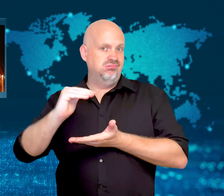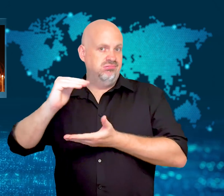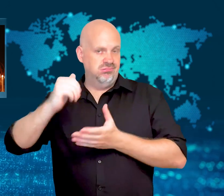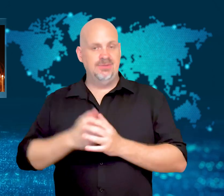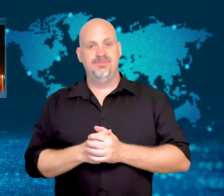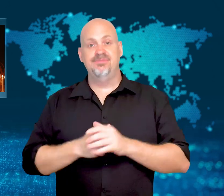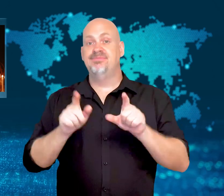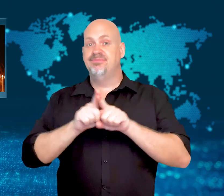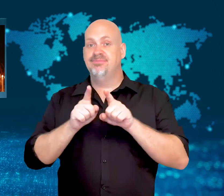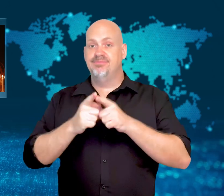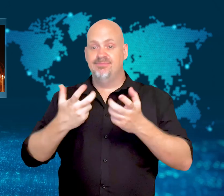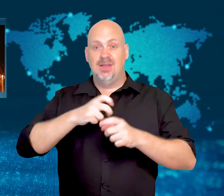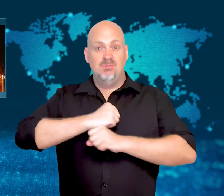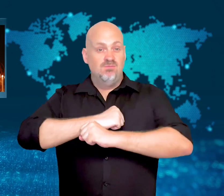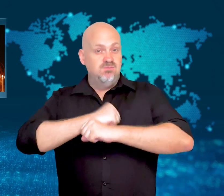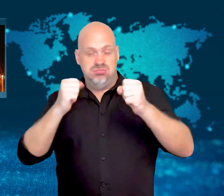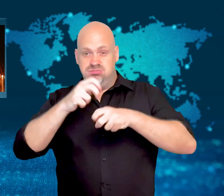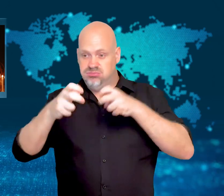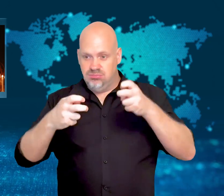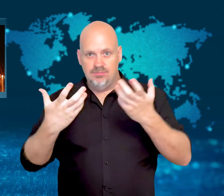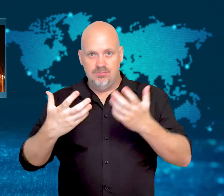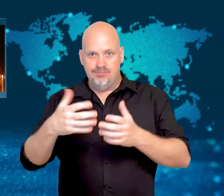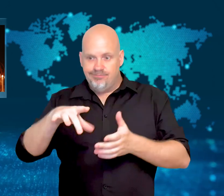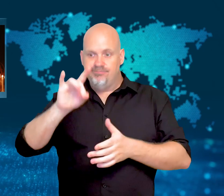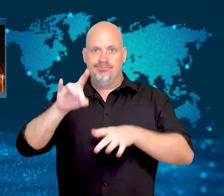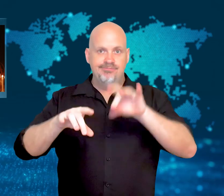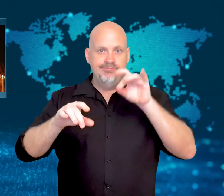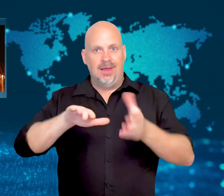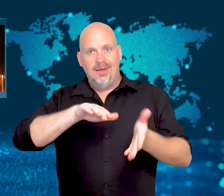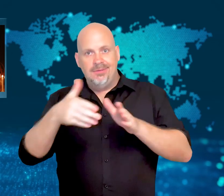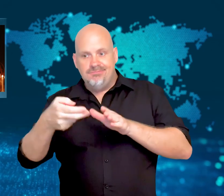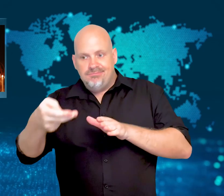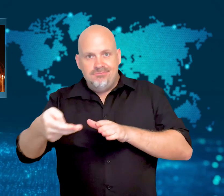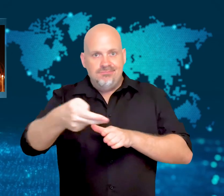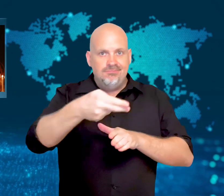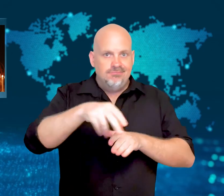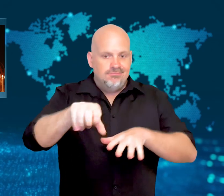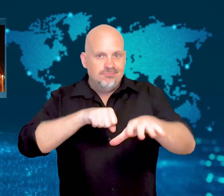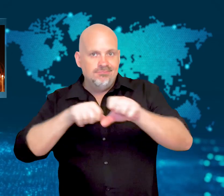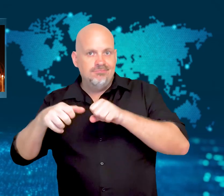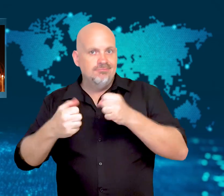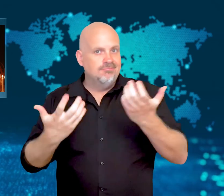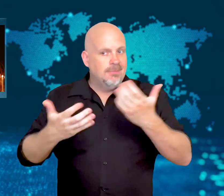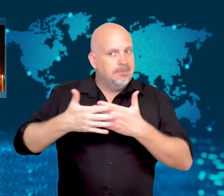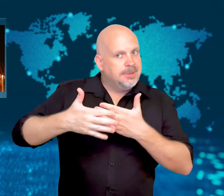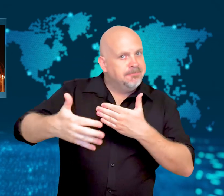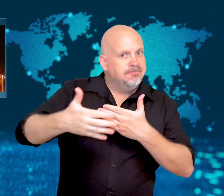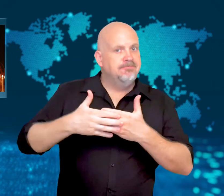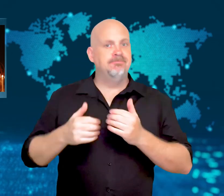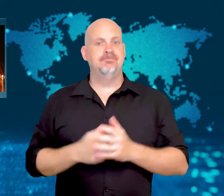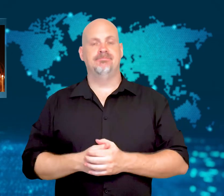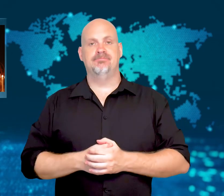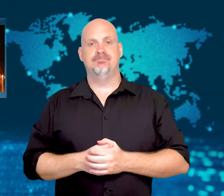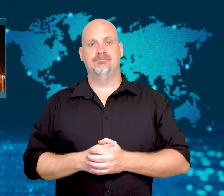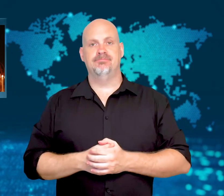More bodies may also be found.